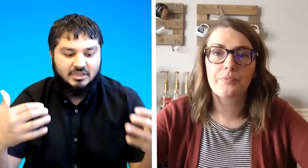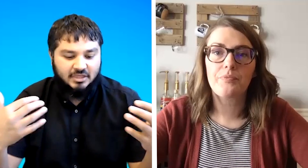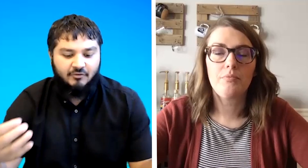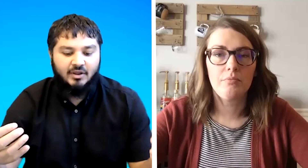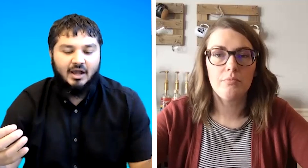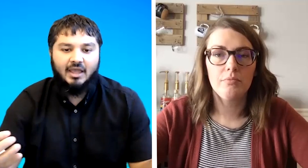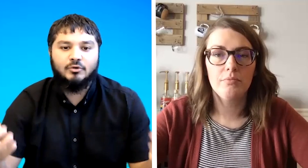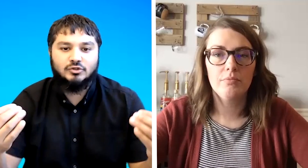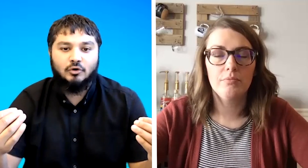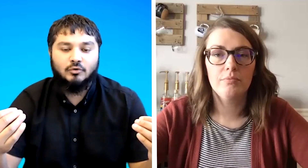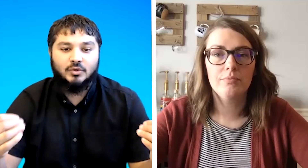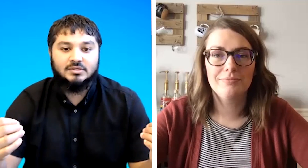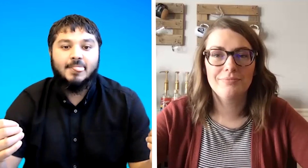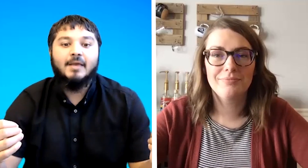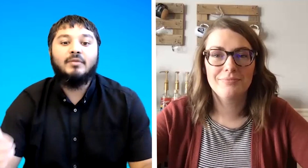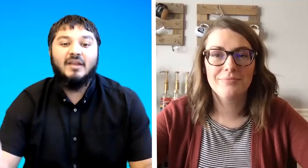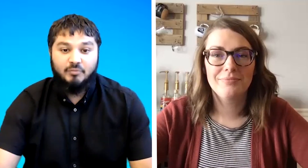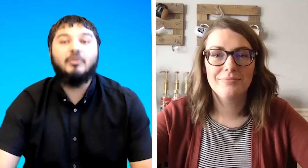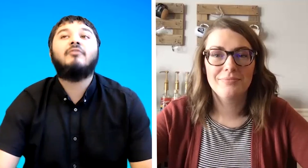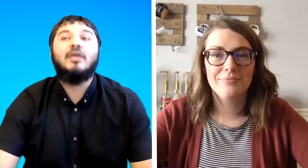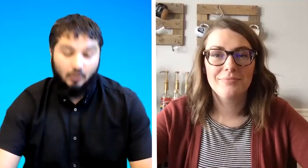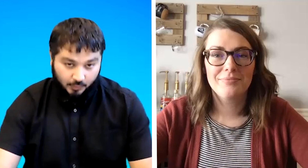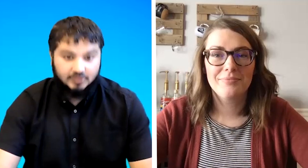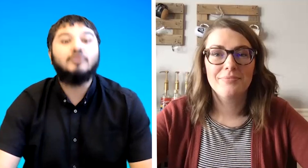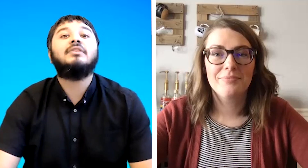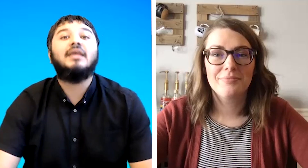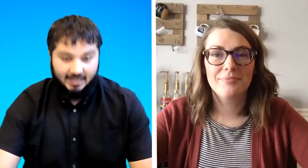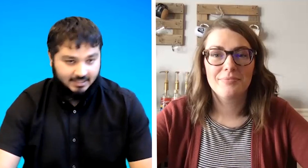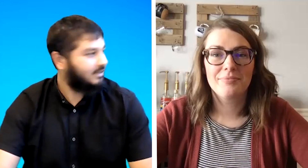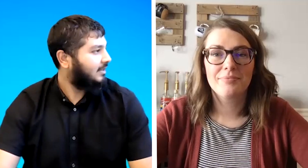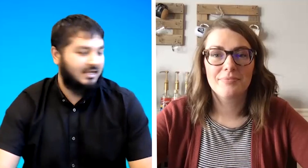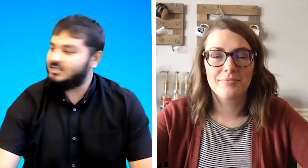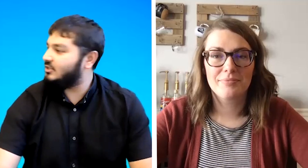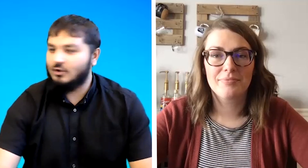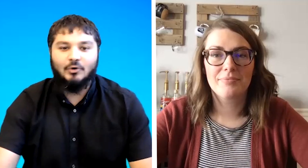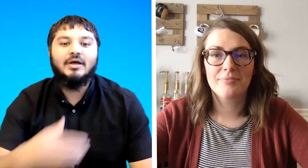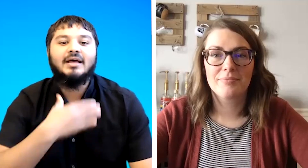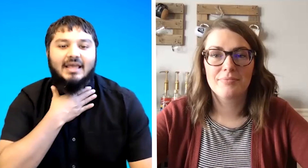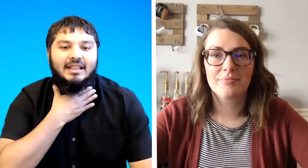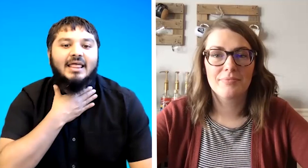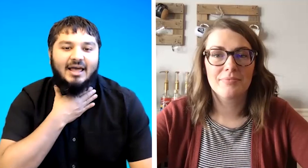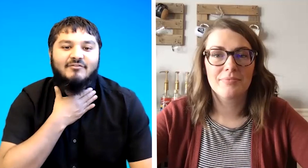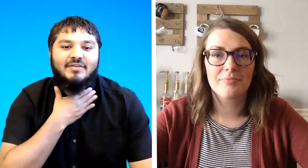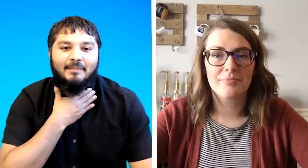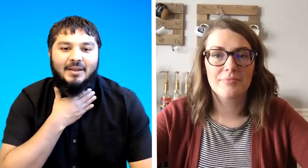theory i was told was deaf people if they always know their head yes and no they'll have neck pain